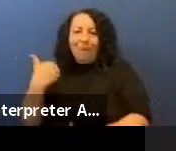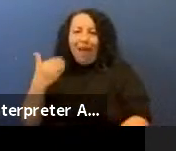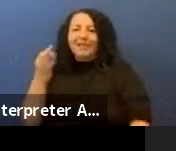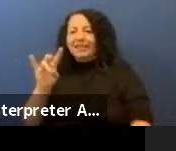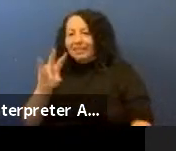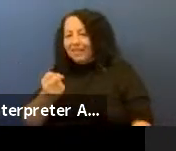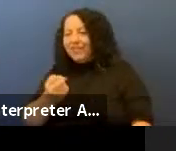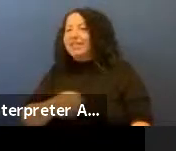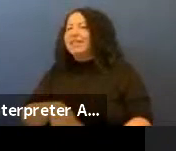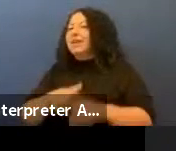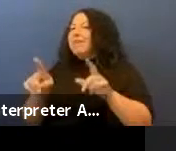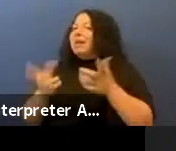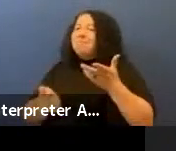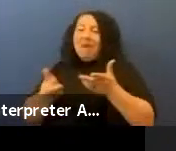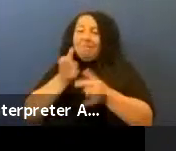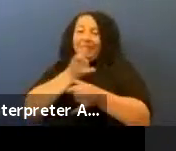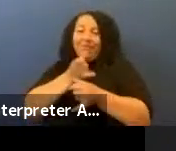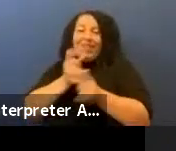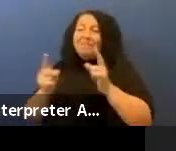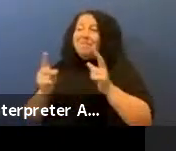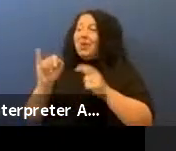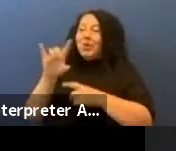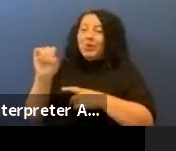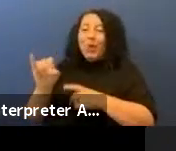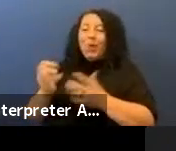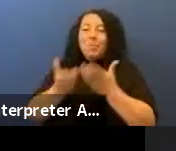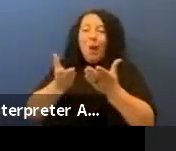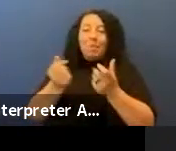I mean, I was watching the news last night and it's hard,